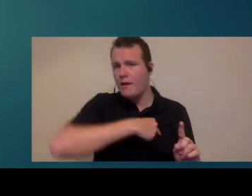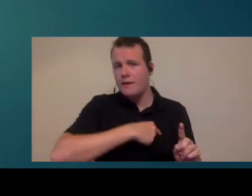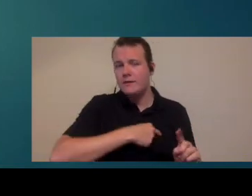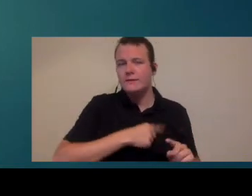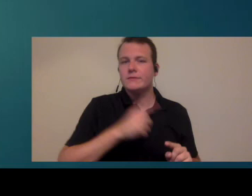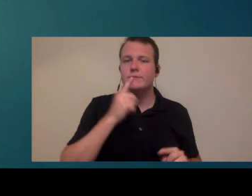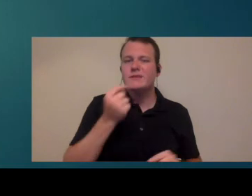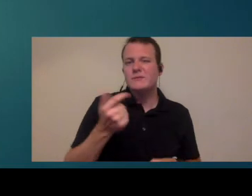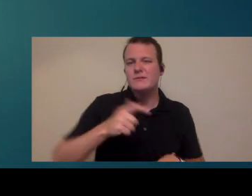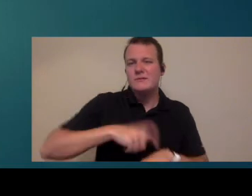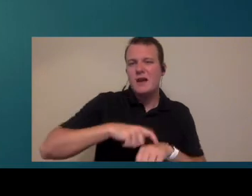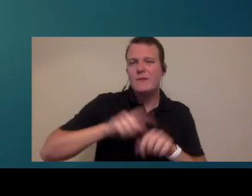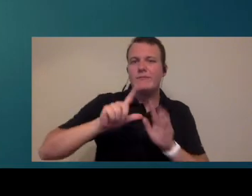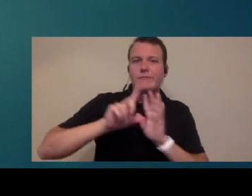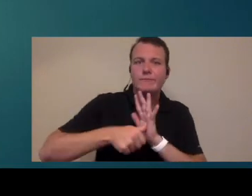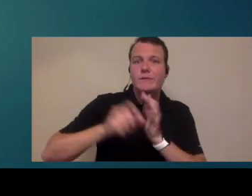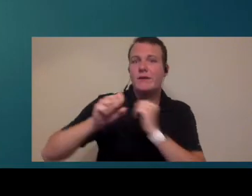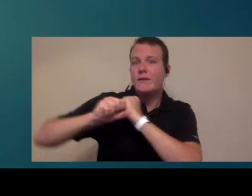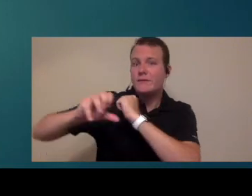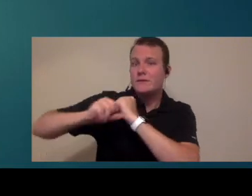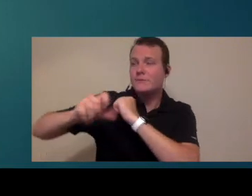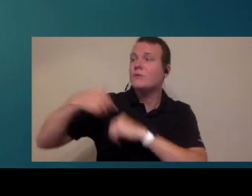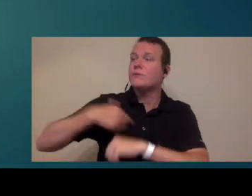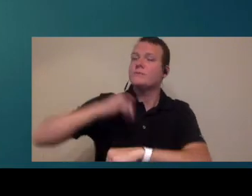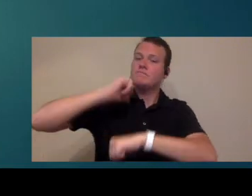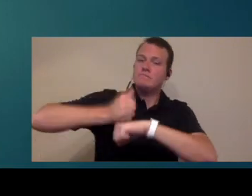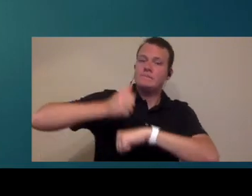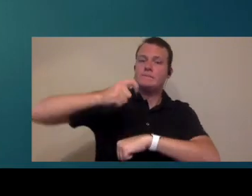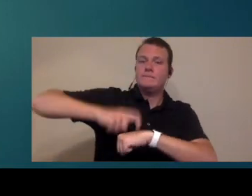and it took us a while to get it advertised is we have sort of set times